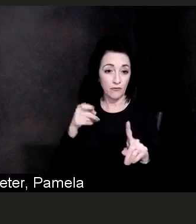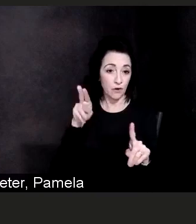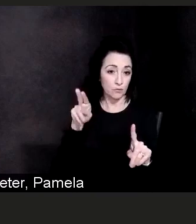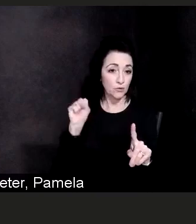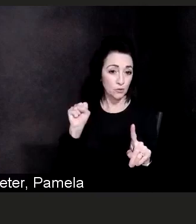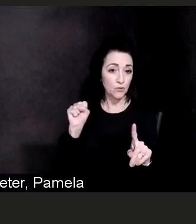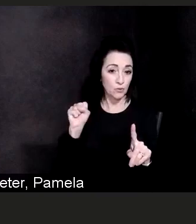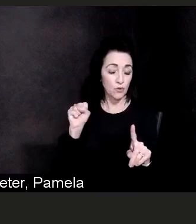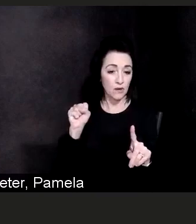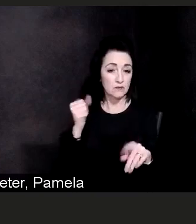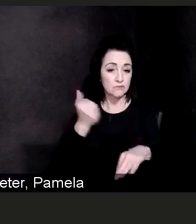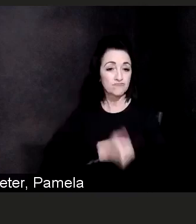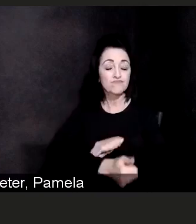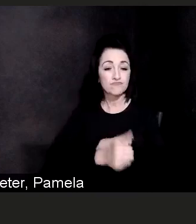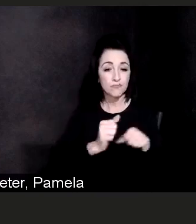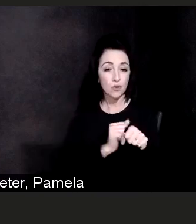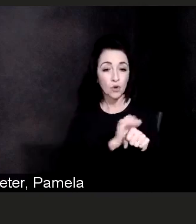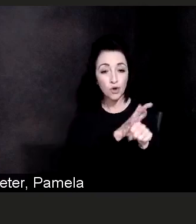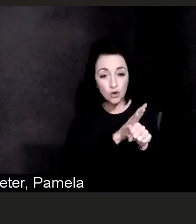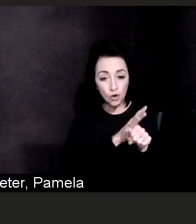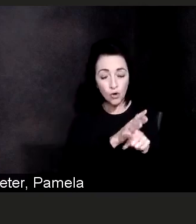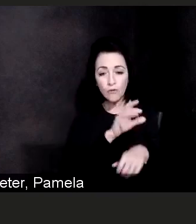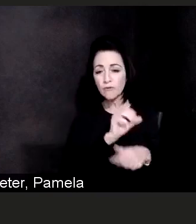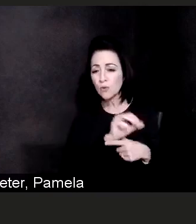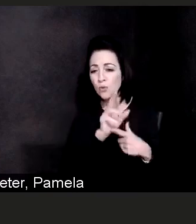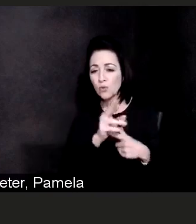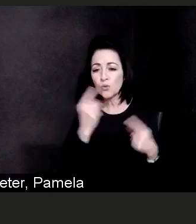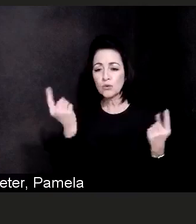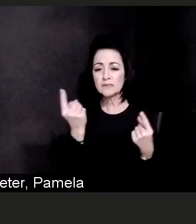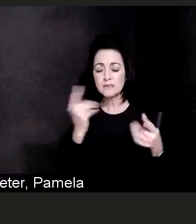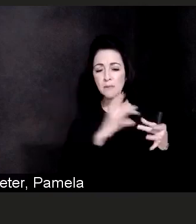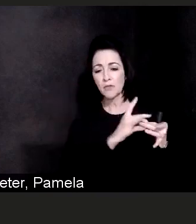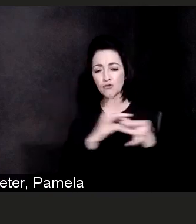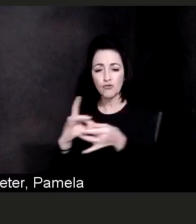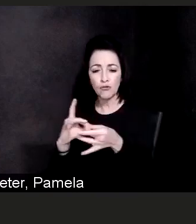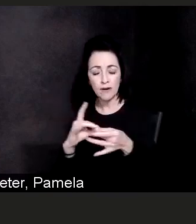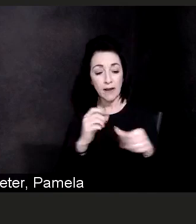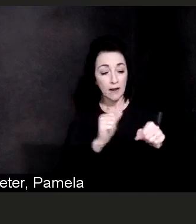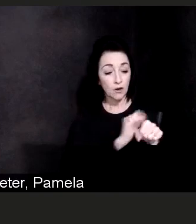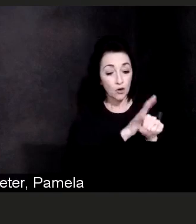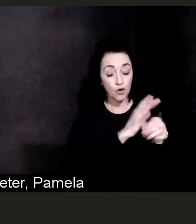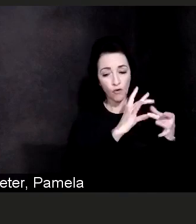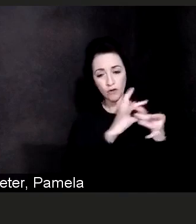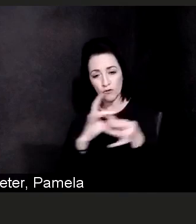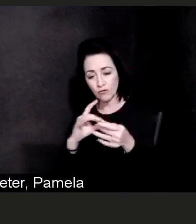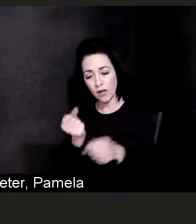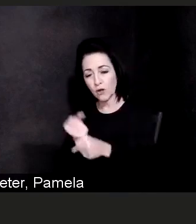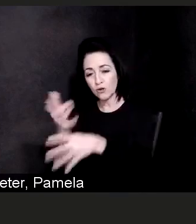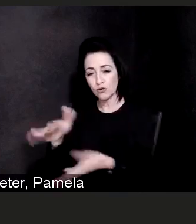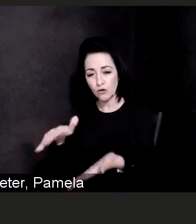or something that has been related to COVID-19. With that when we move to the state of Delaware